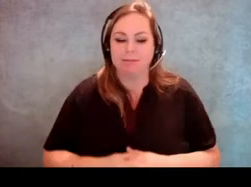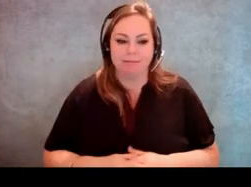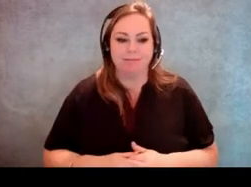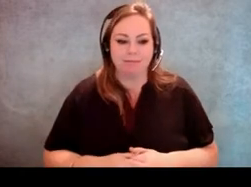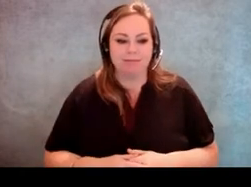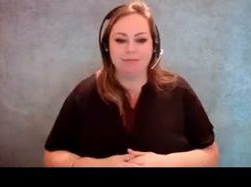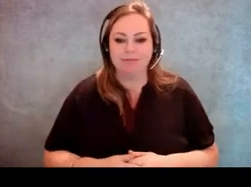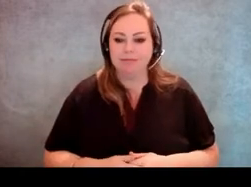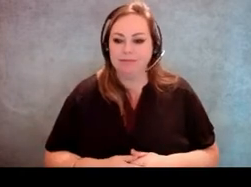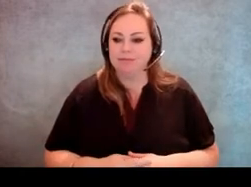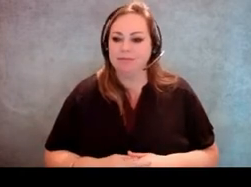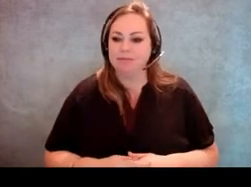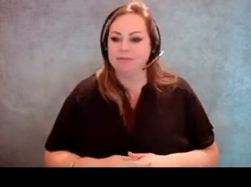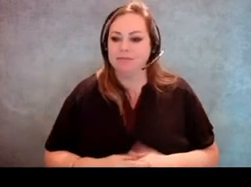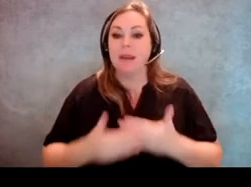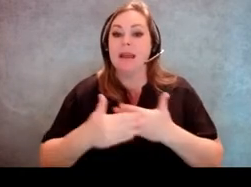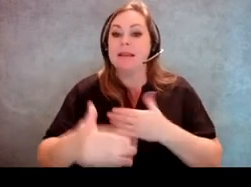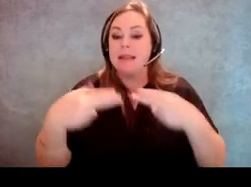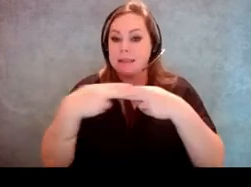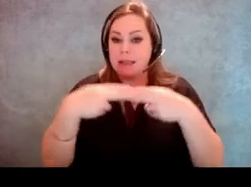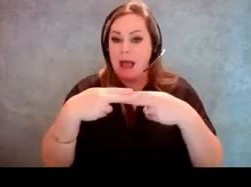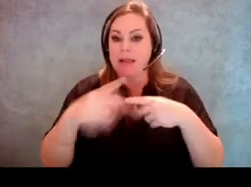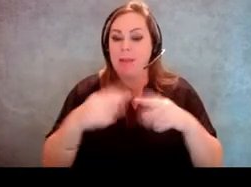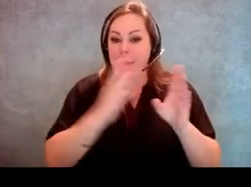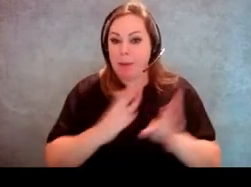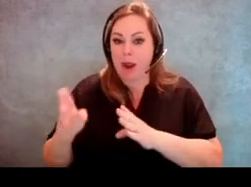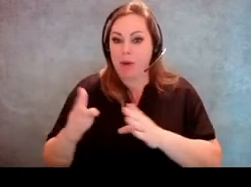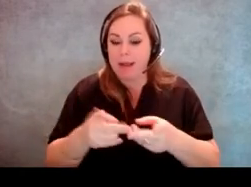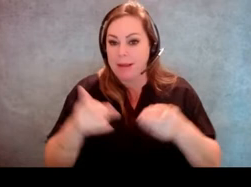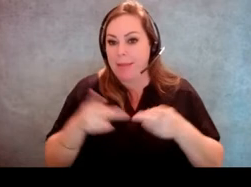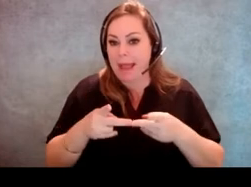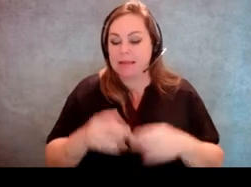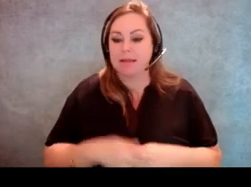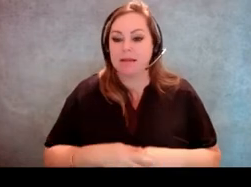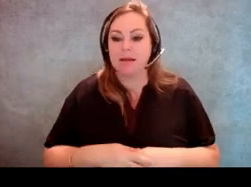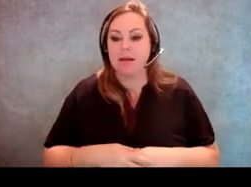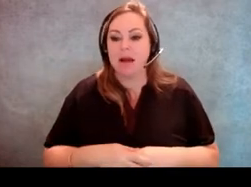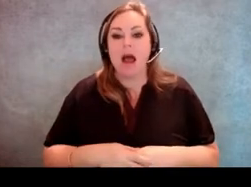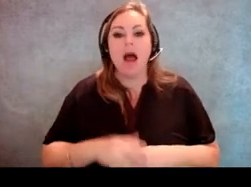[Jeff Miller] And these next few slides about preparing the polling place. None of this is rocket science.